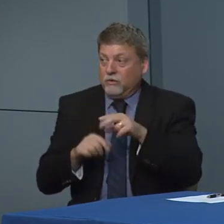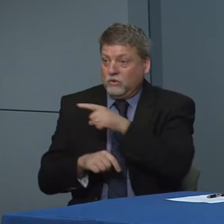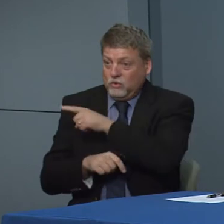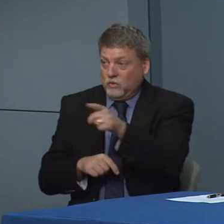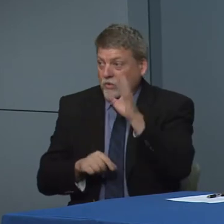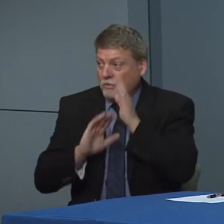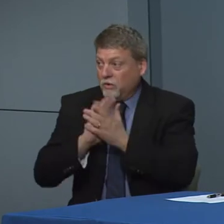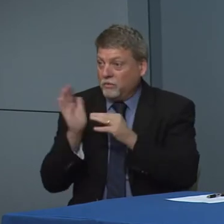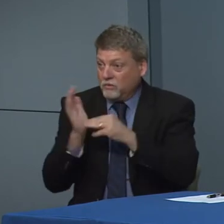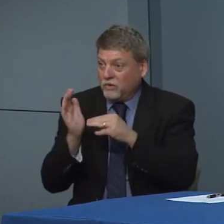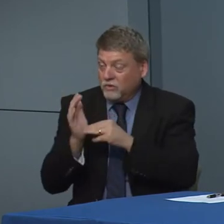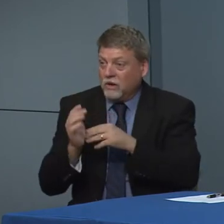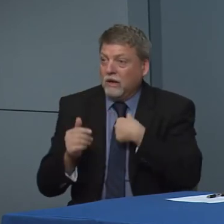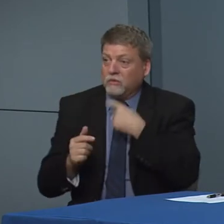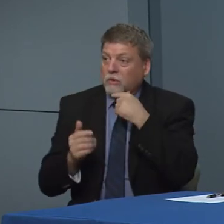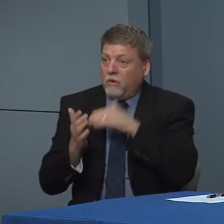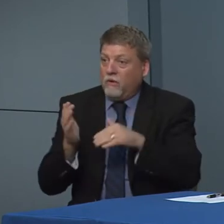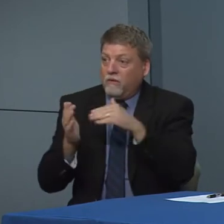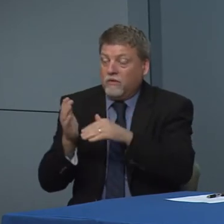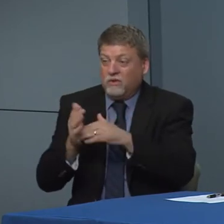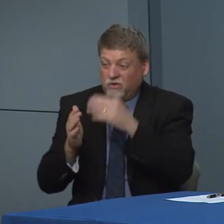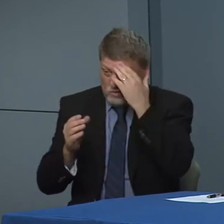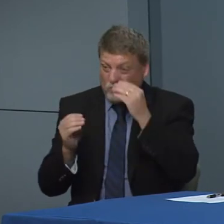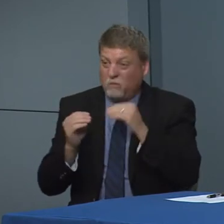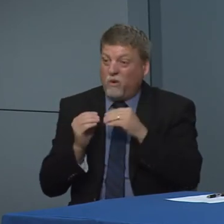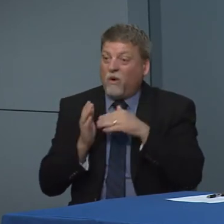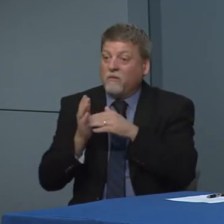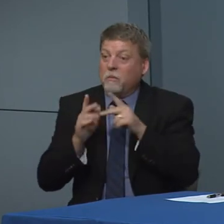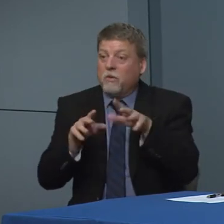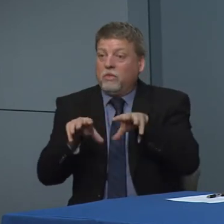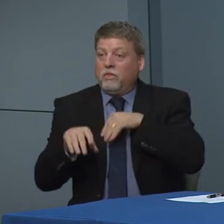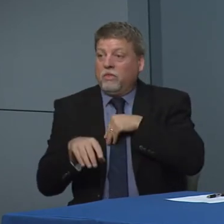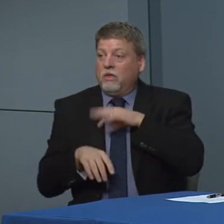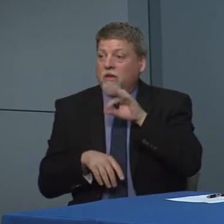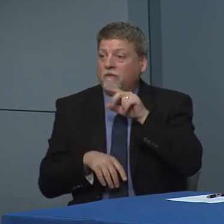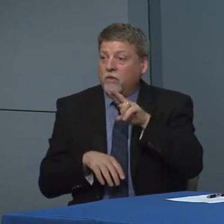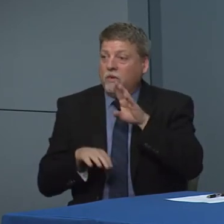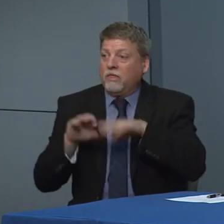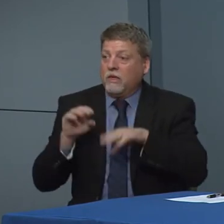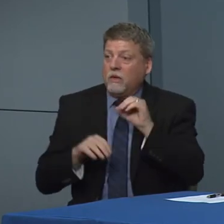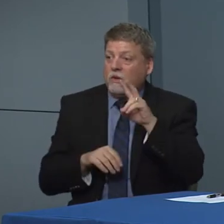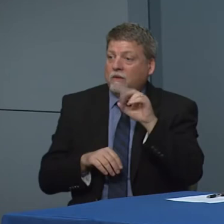you've heard me say it is still more common to be dying of the flu than coven 19 we want to make sure that we're picking